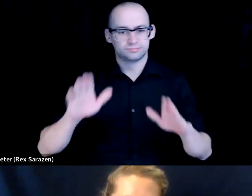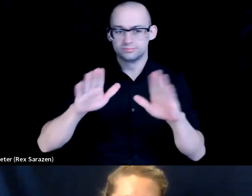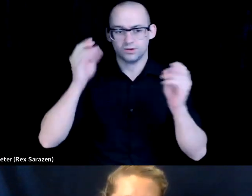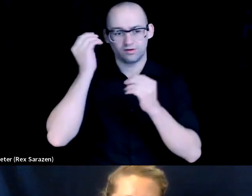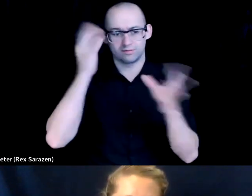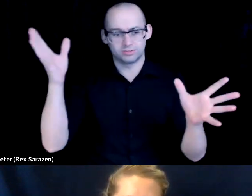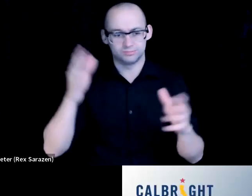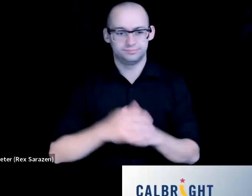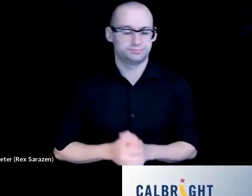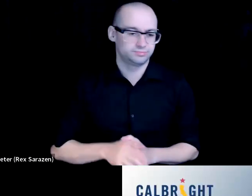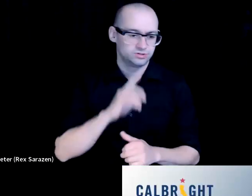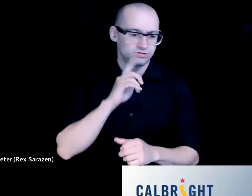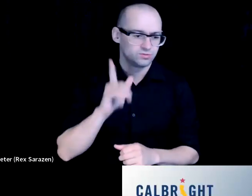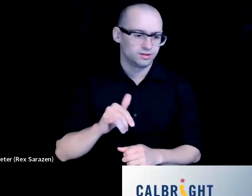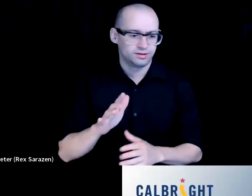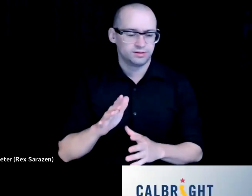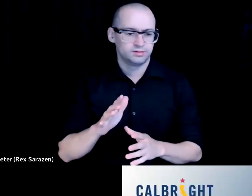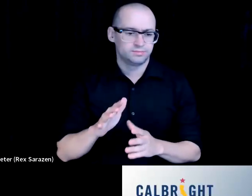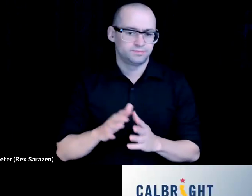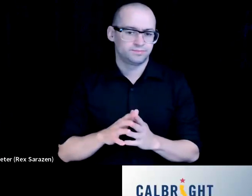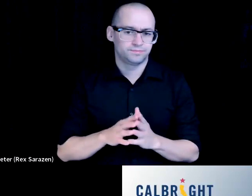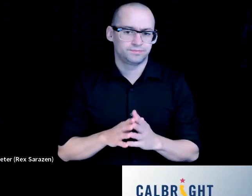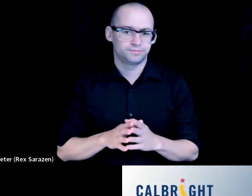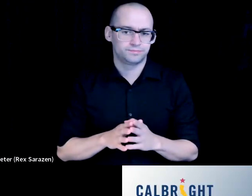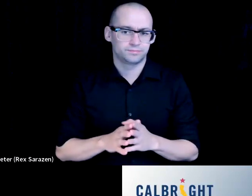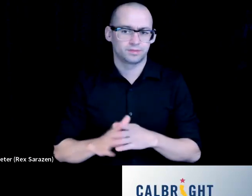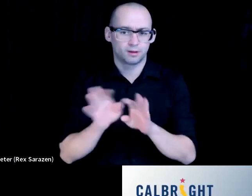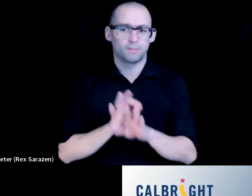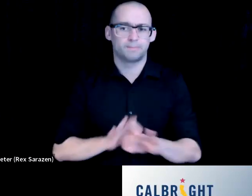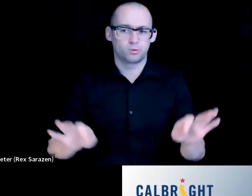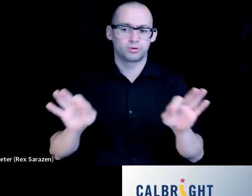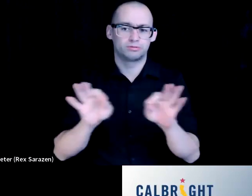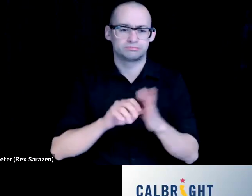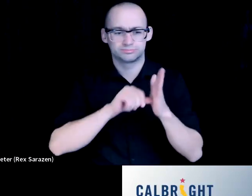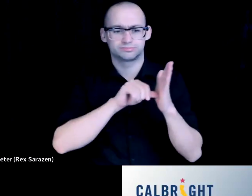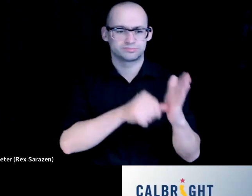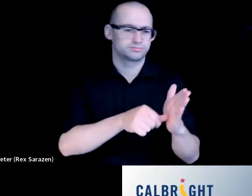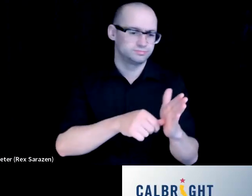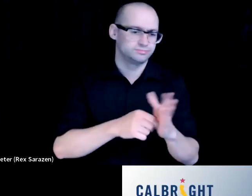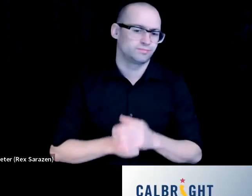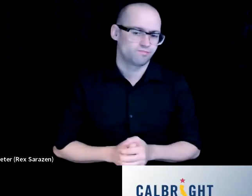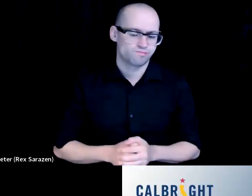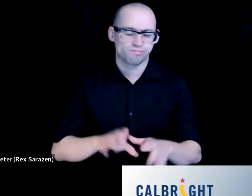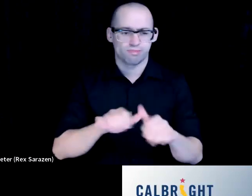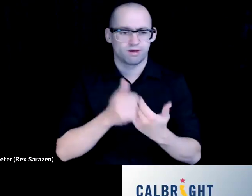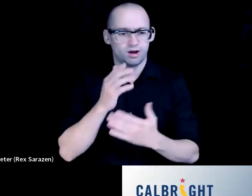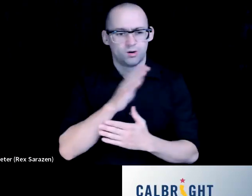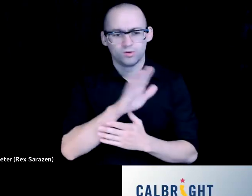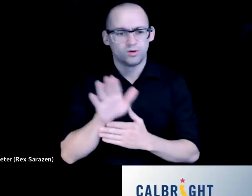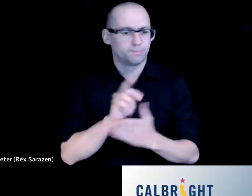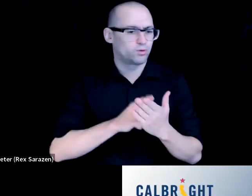I think it's really important to reiterate like how your programs are specifically designed